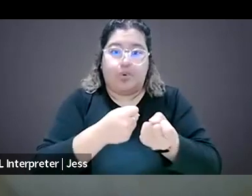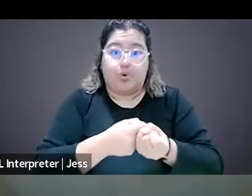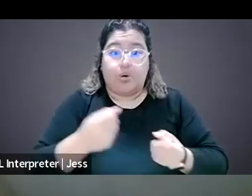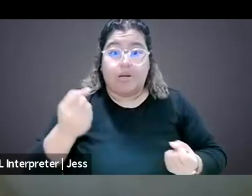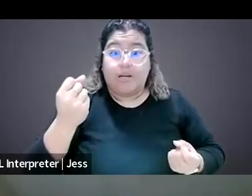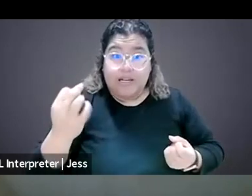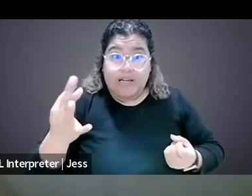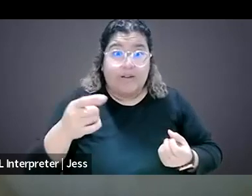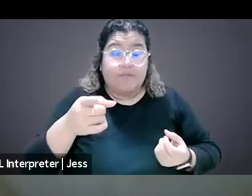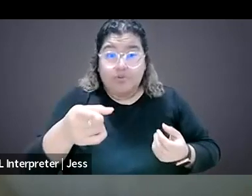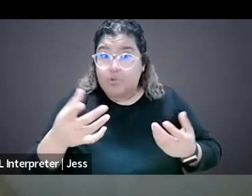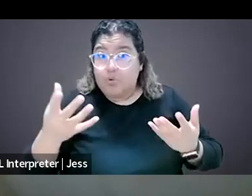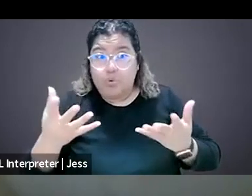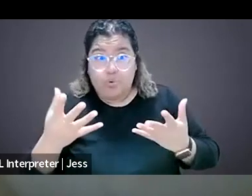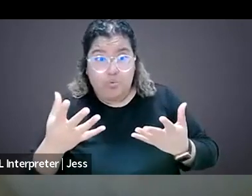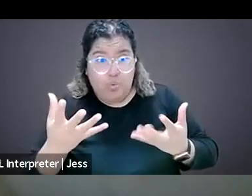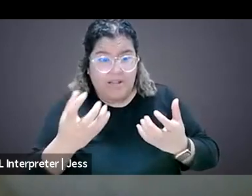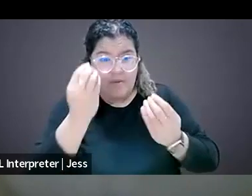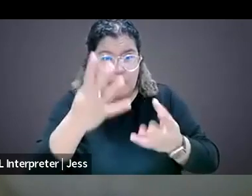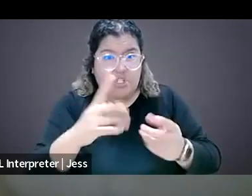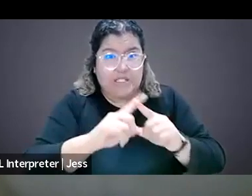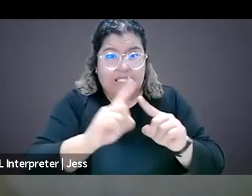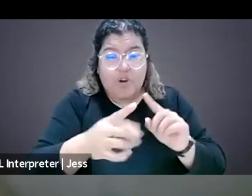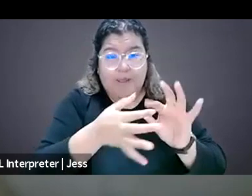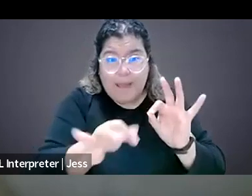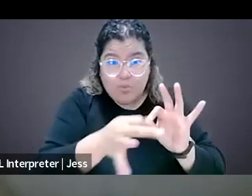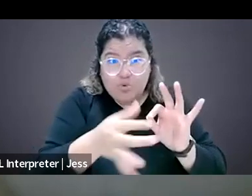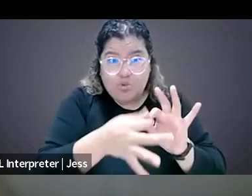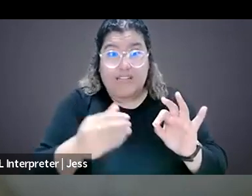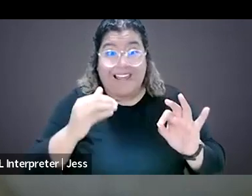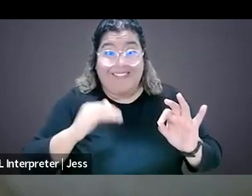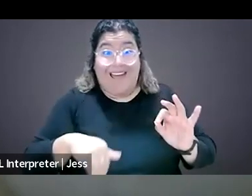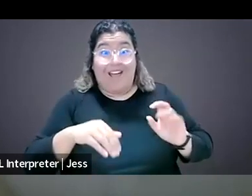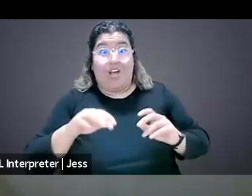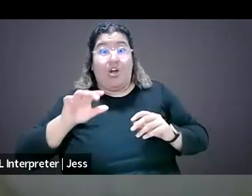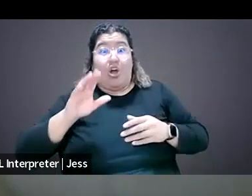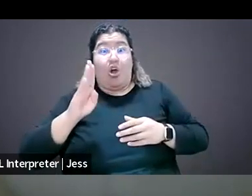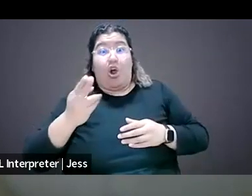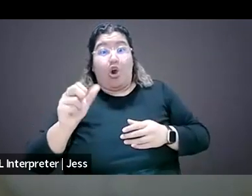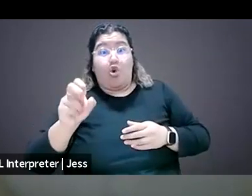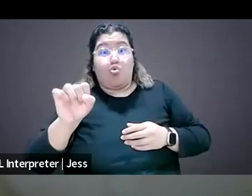we have it adapted and translated to five languages, so this is a good resource for anyone that needs as well.